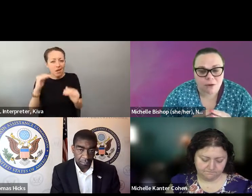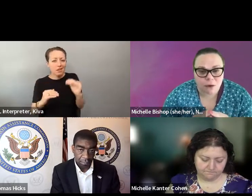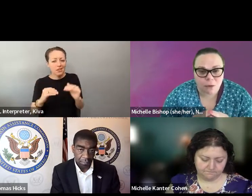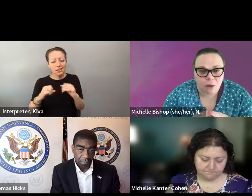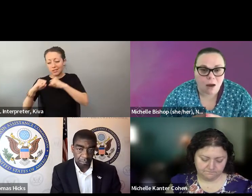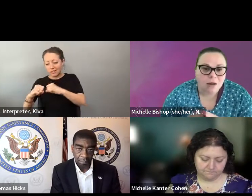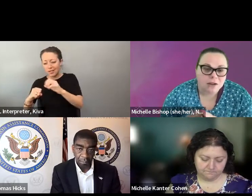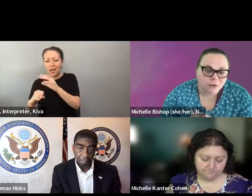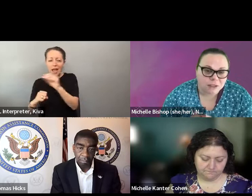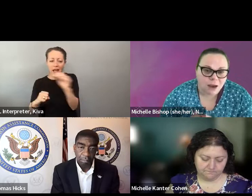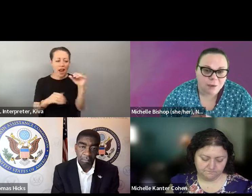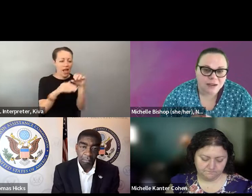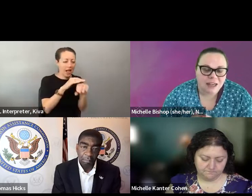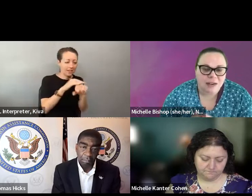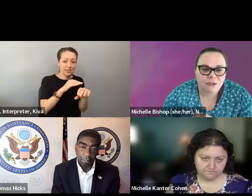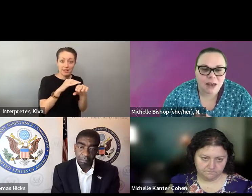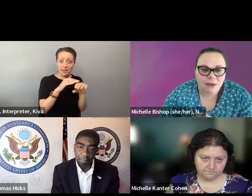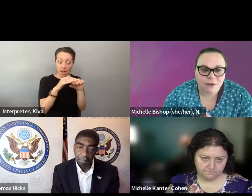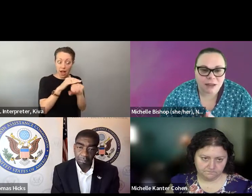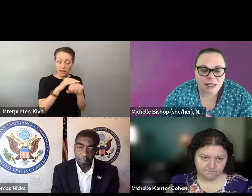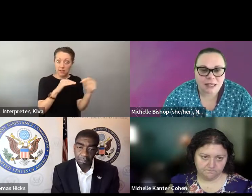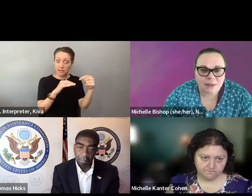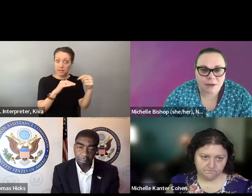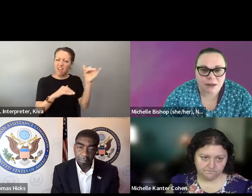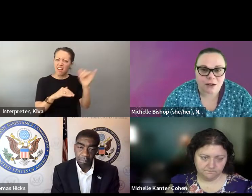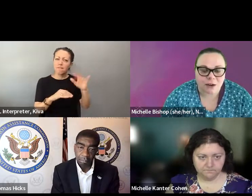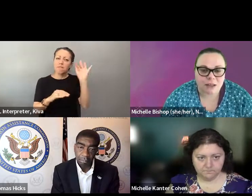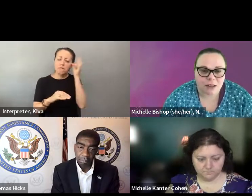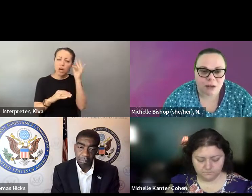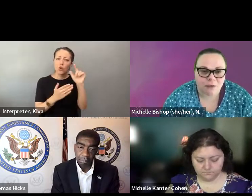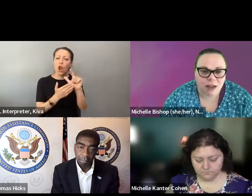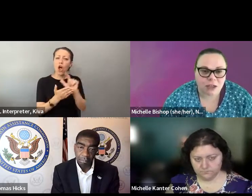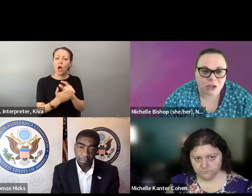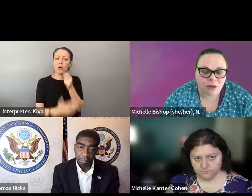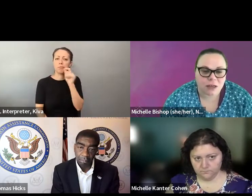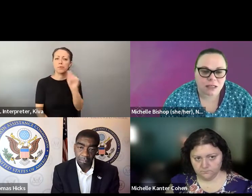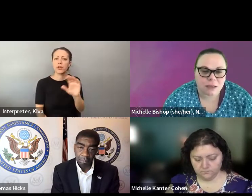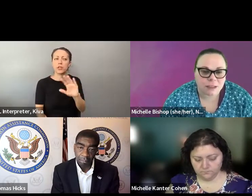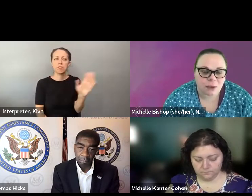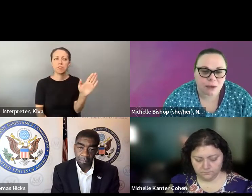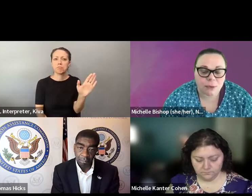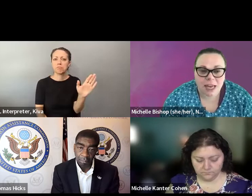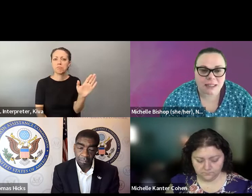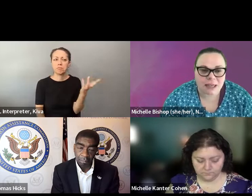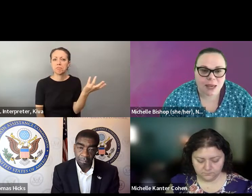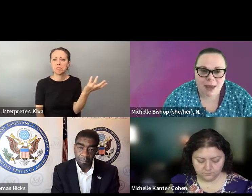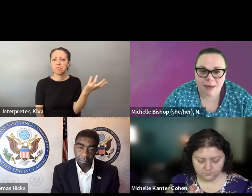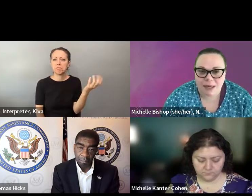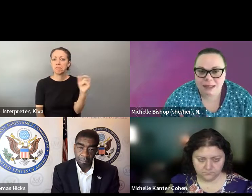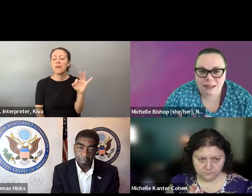And there's a lot of truth to that. But something that has to come out of that conversation is making it accessible is a matter of Federal law. of that conversation is making it accessible is a matter of federal law, full stop. And if it's not made fully